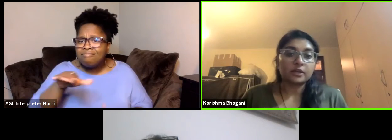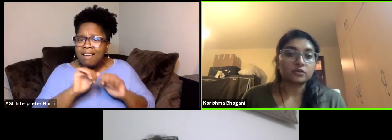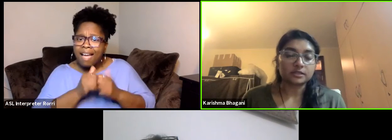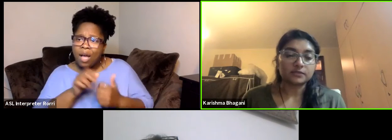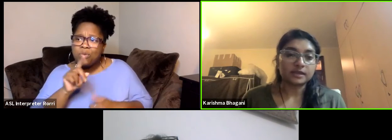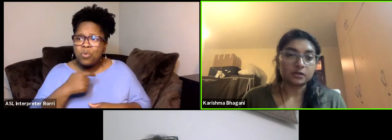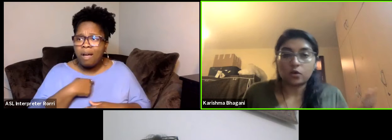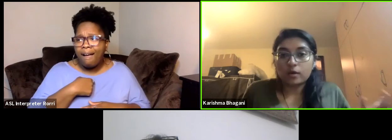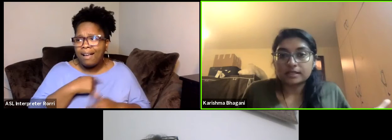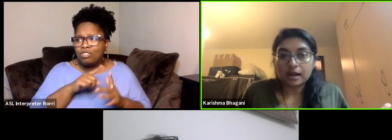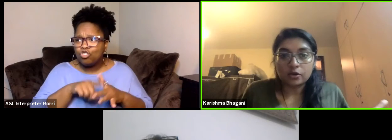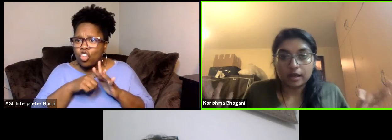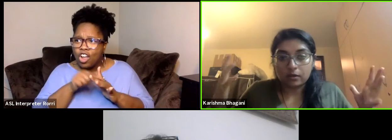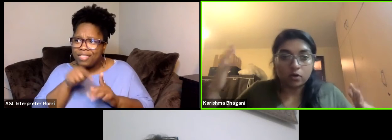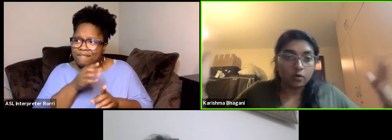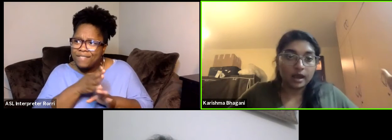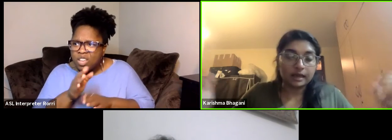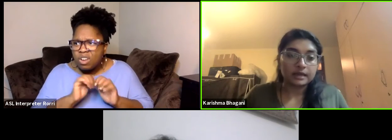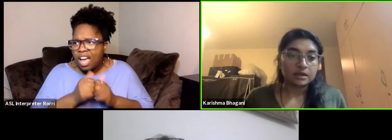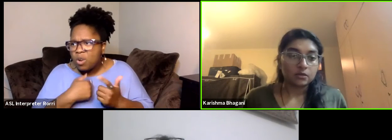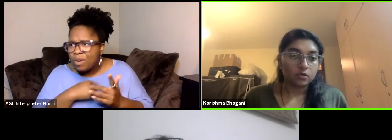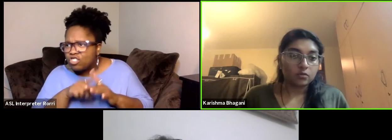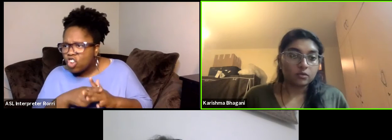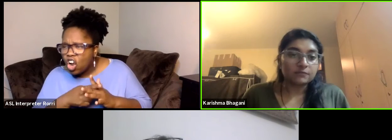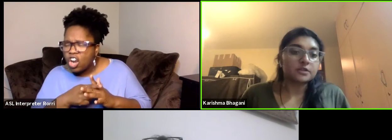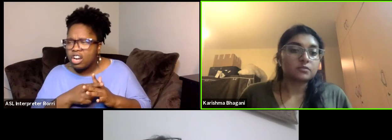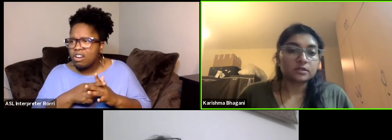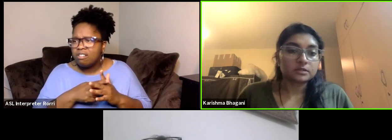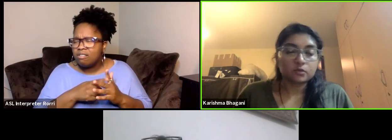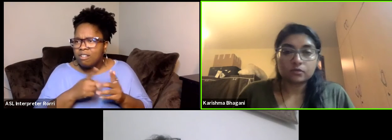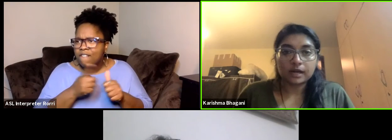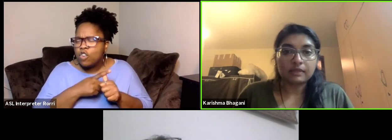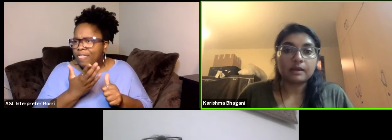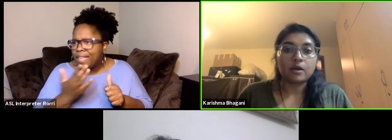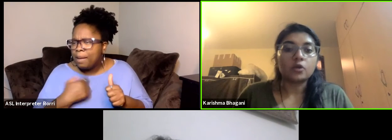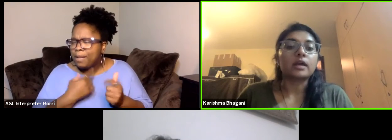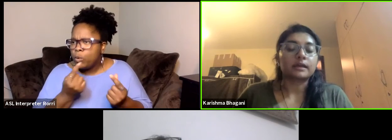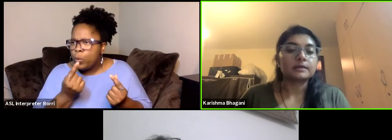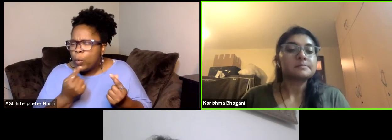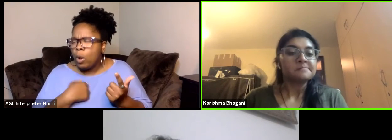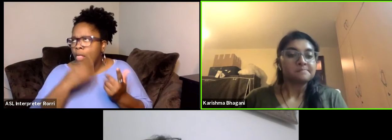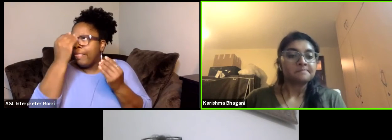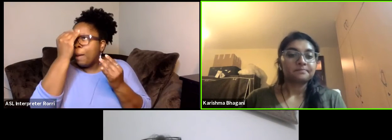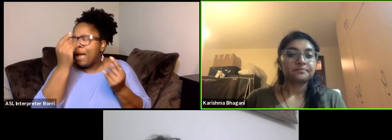"into this field? "What do I start doing? "What do I... "What's the first... "What can I think about doing?"